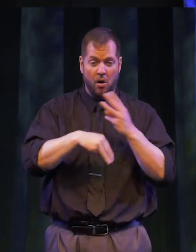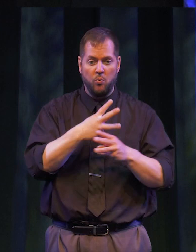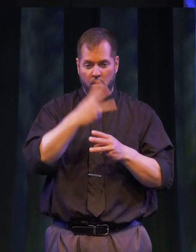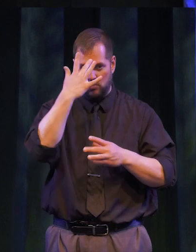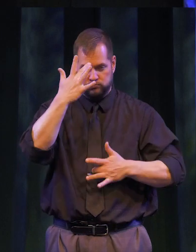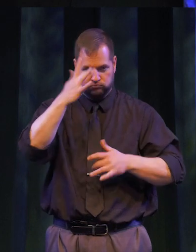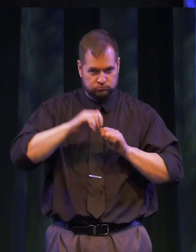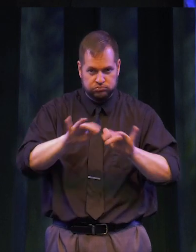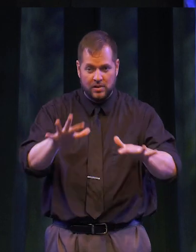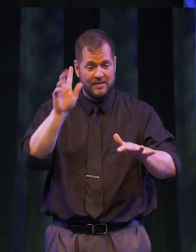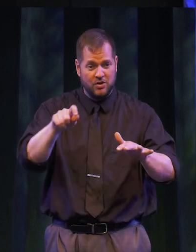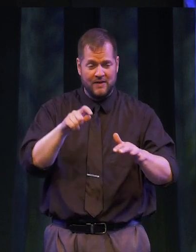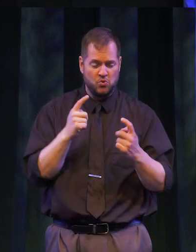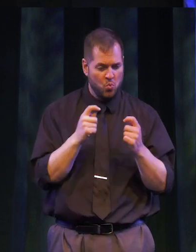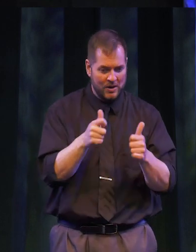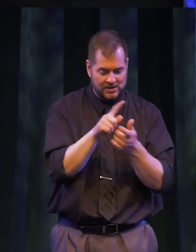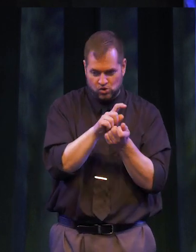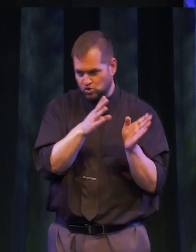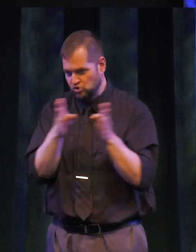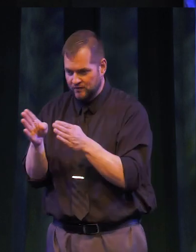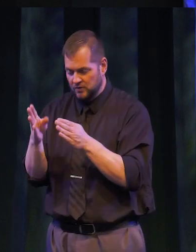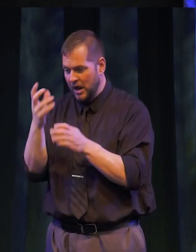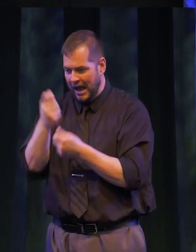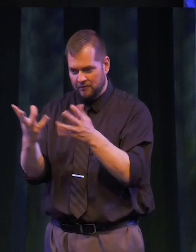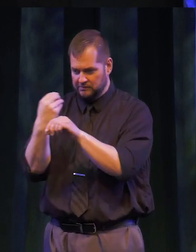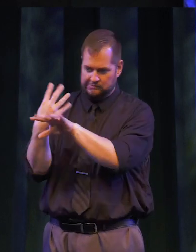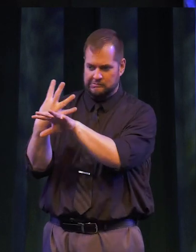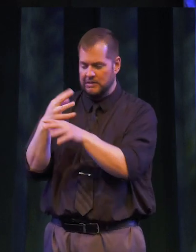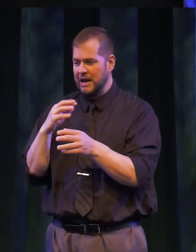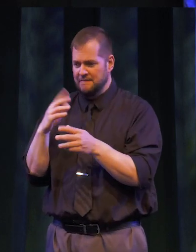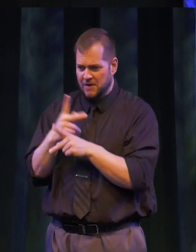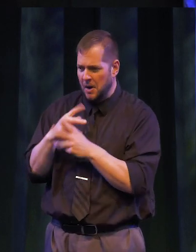would have to quickly shift to a virtual learning environment and adjust how you communicated